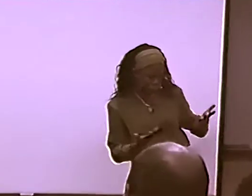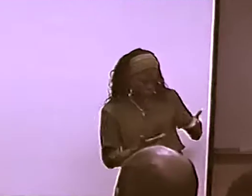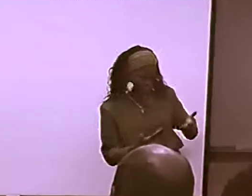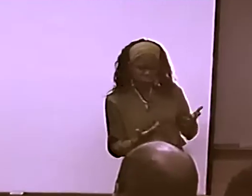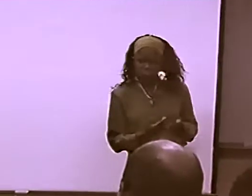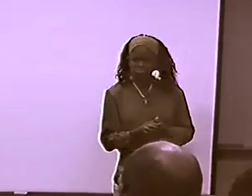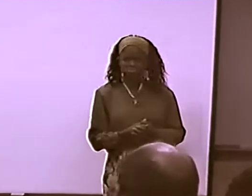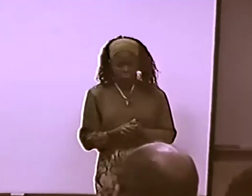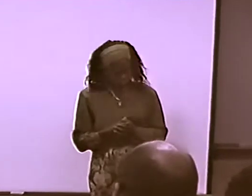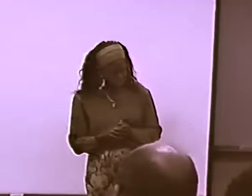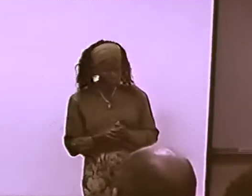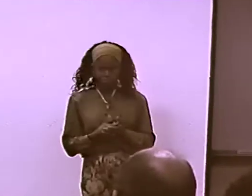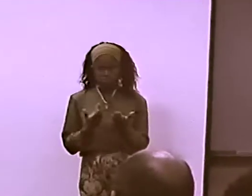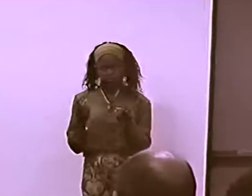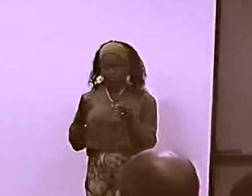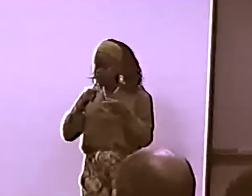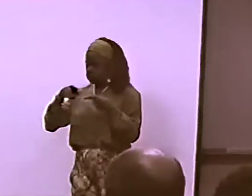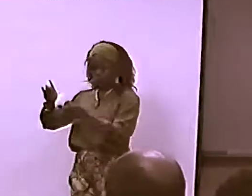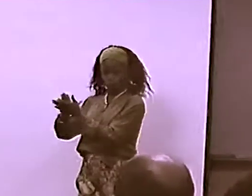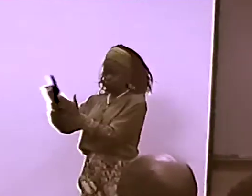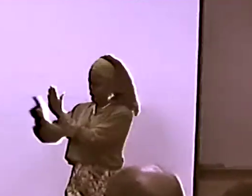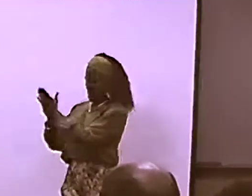...NOT TOGETHER?